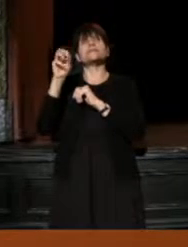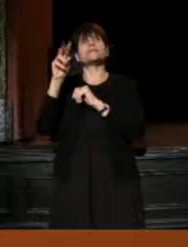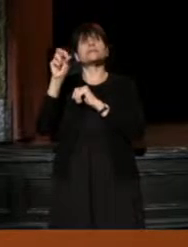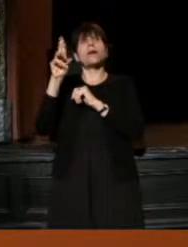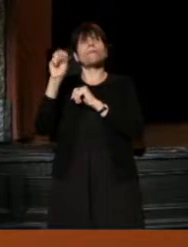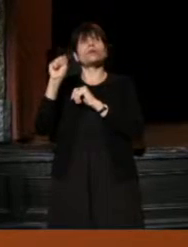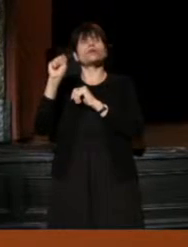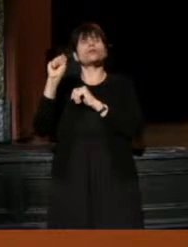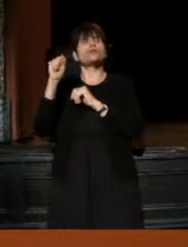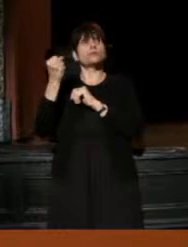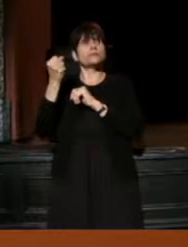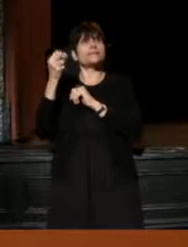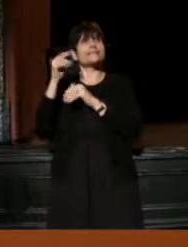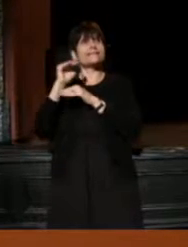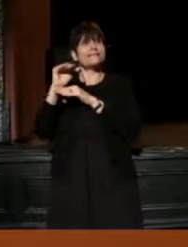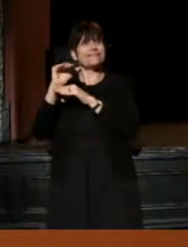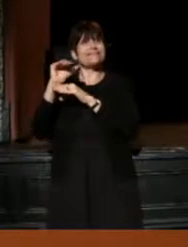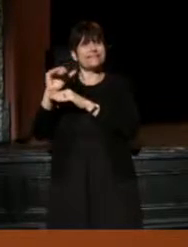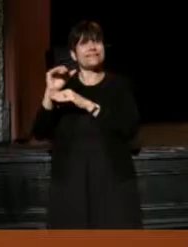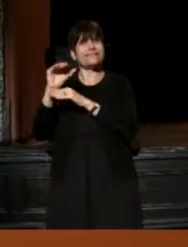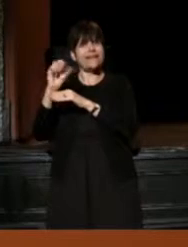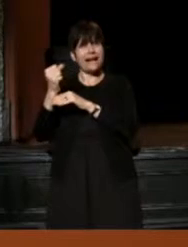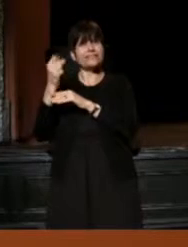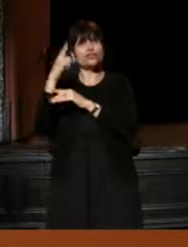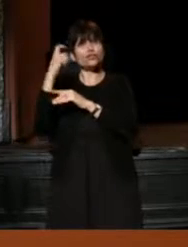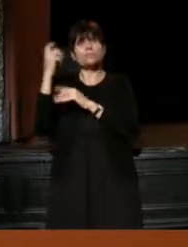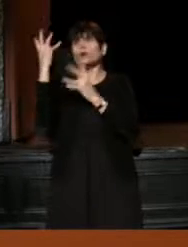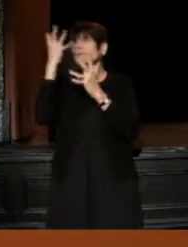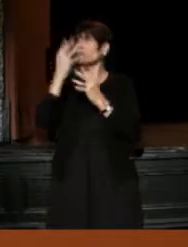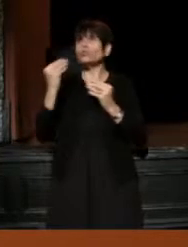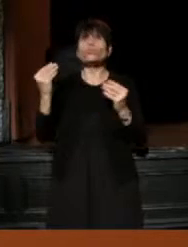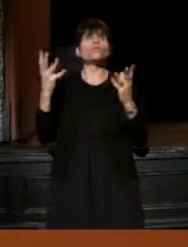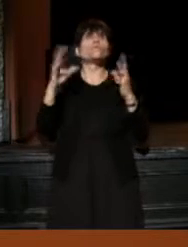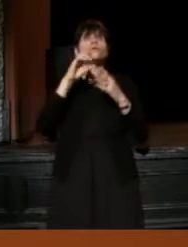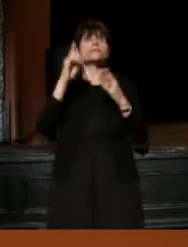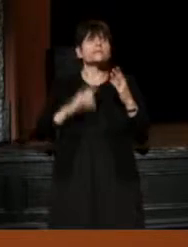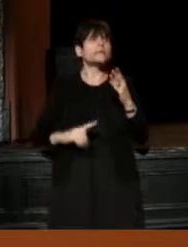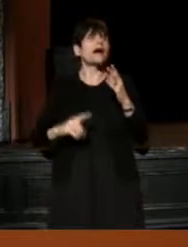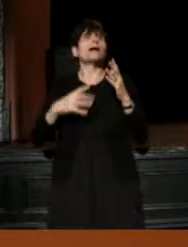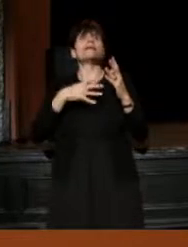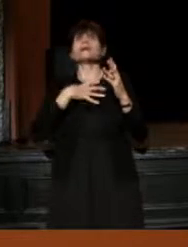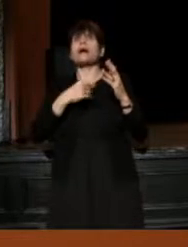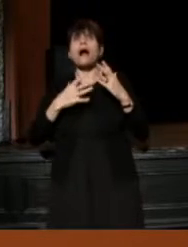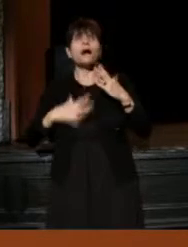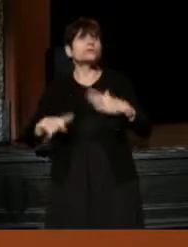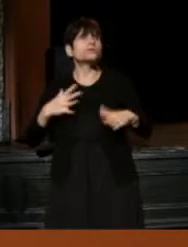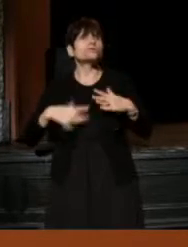what you see is the wonderful design by Sally Jacobs, the bright costumes, the white set, all of that.